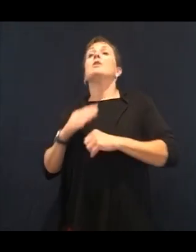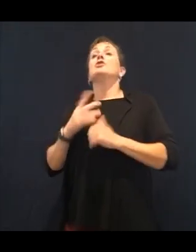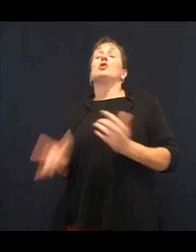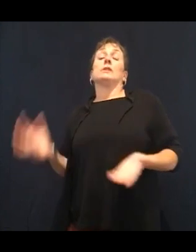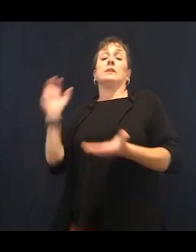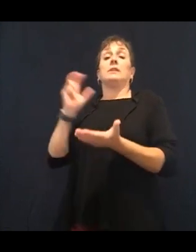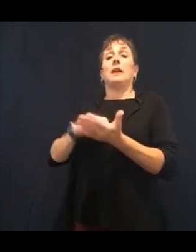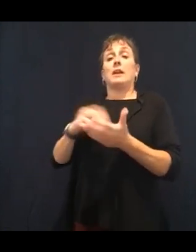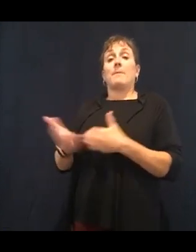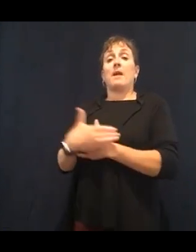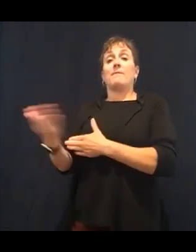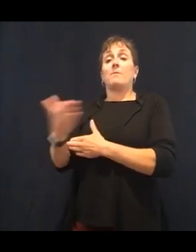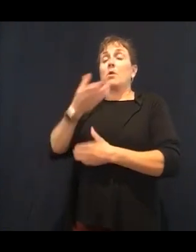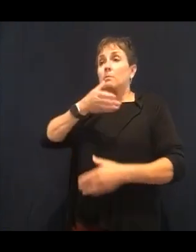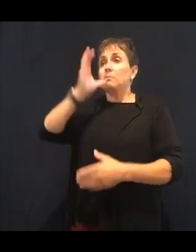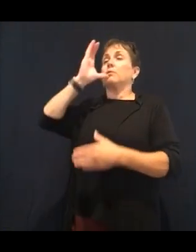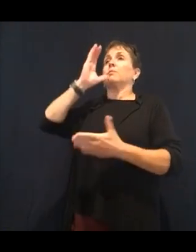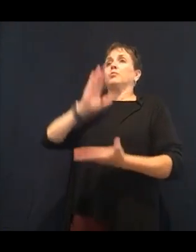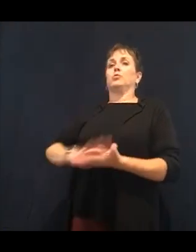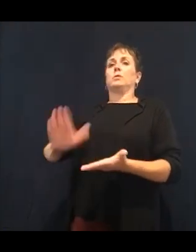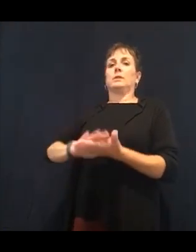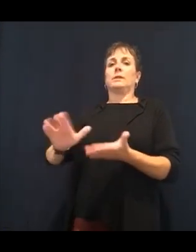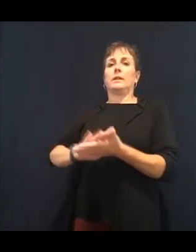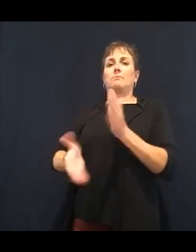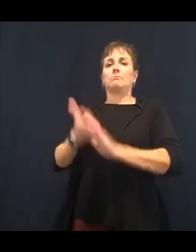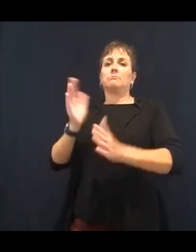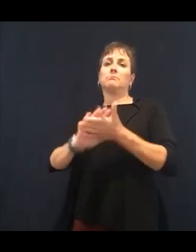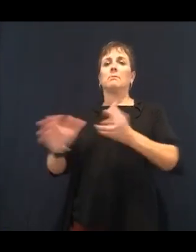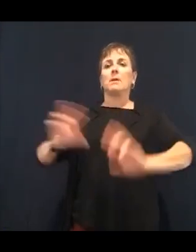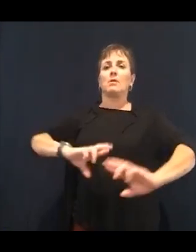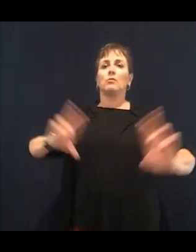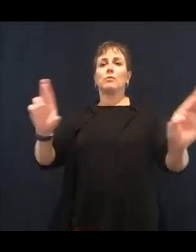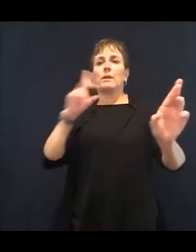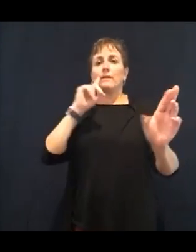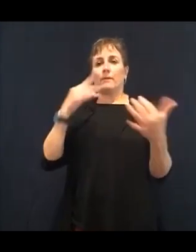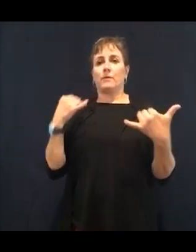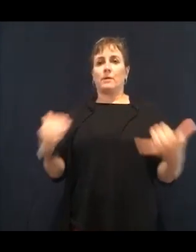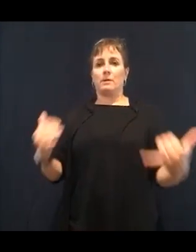and the night before. It's a really, really simple way to